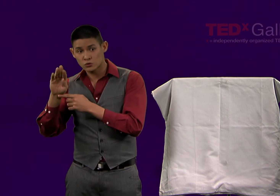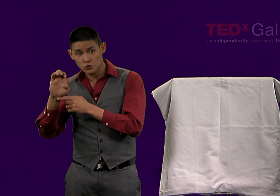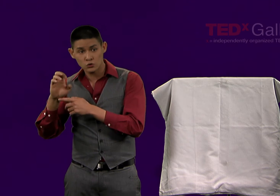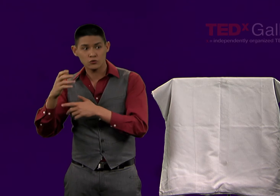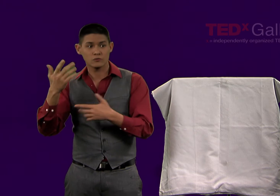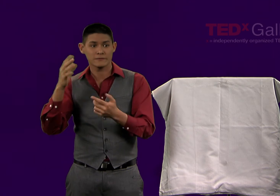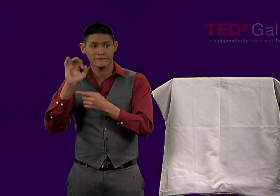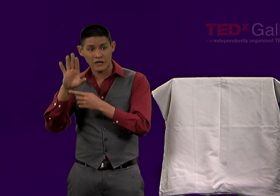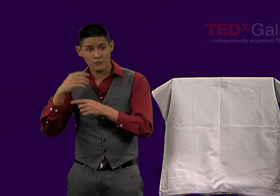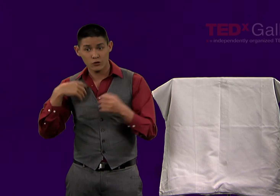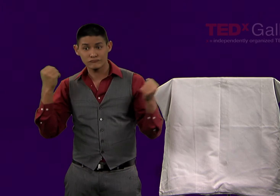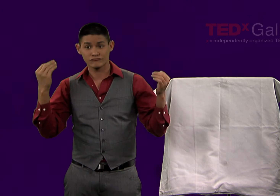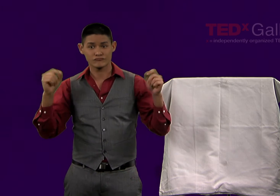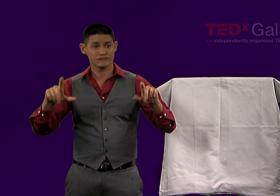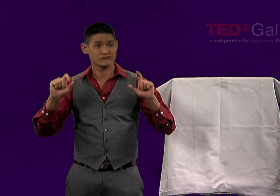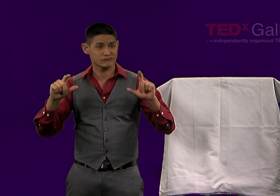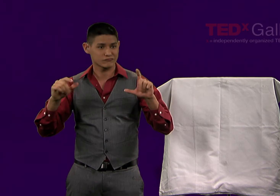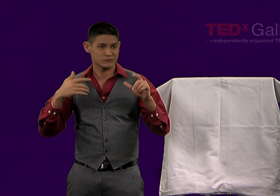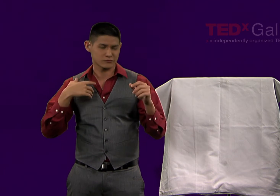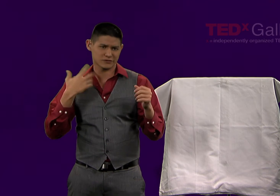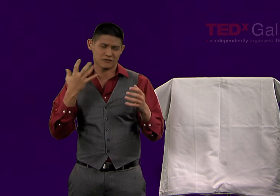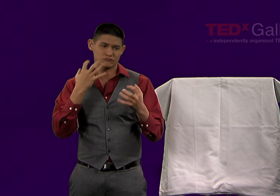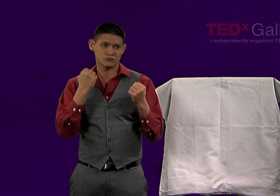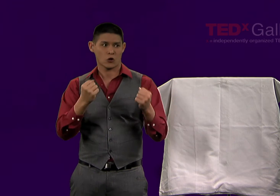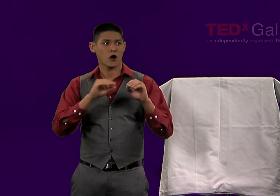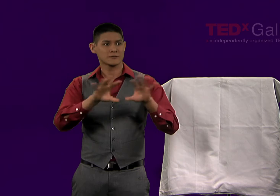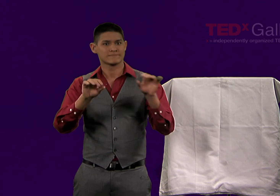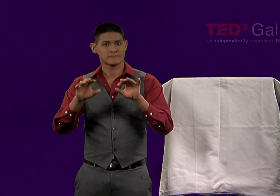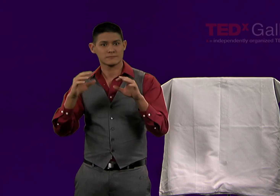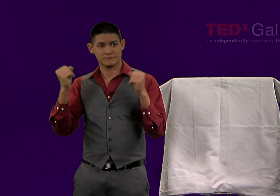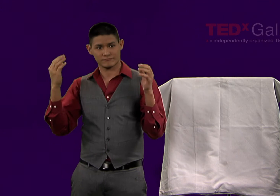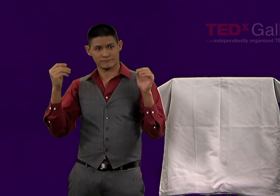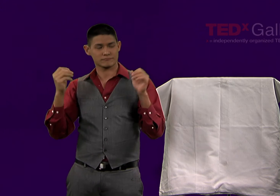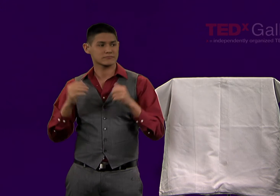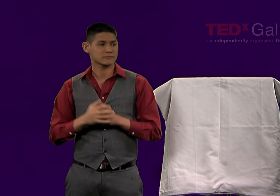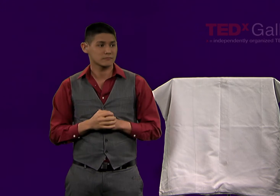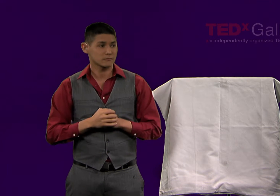from YouTube to Facebook, and they can be widely disseminated.